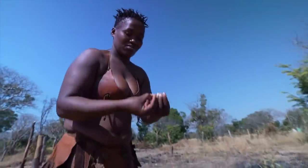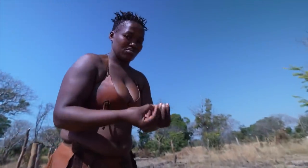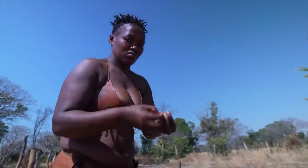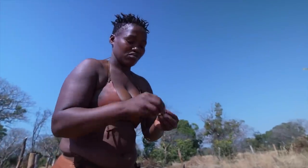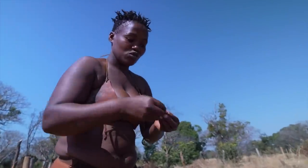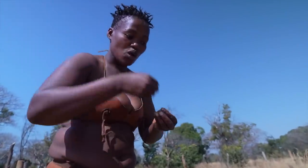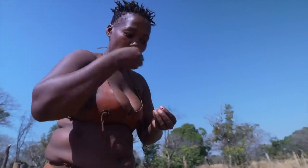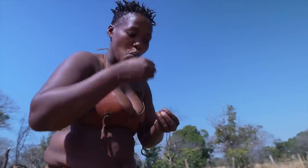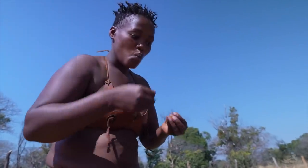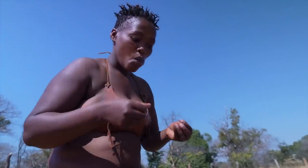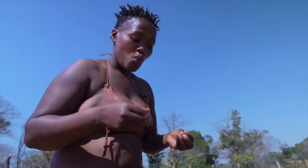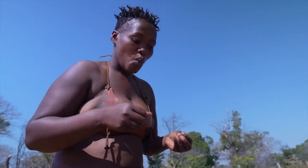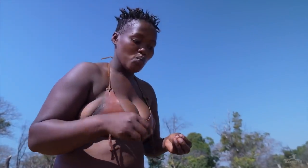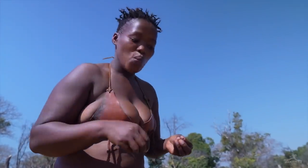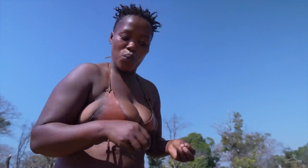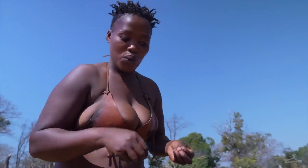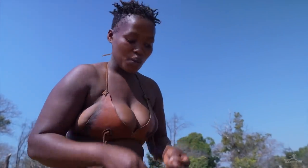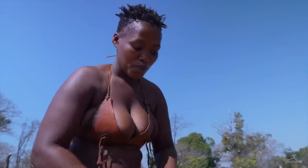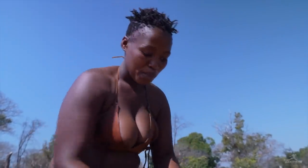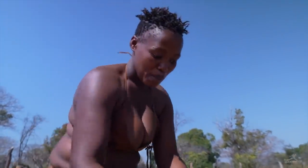These are edible as long as you spit out the shell.